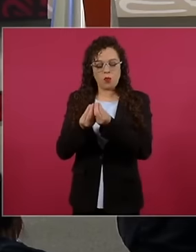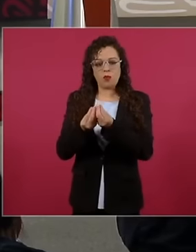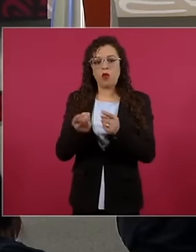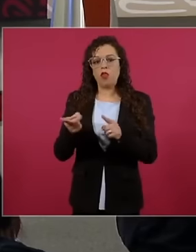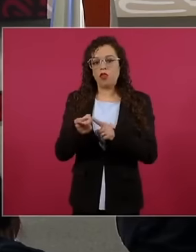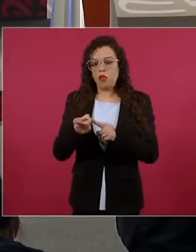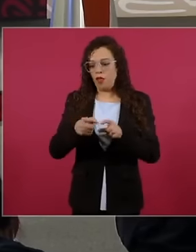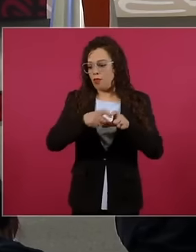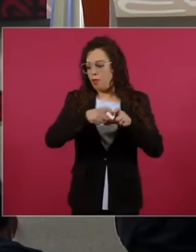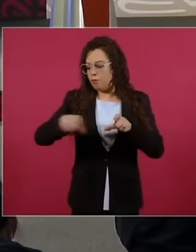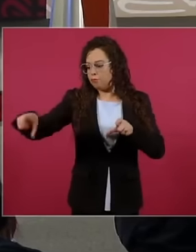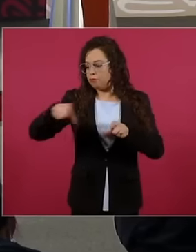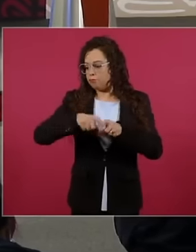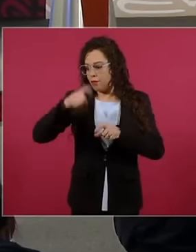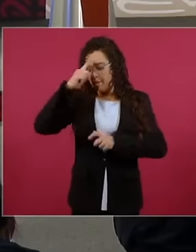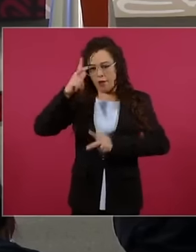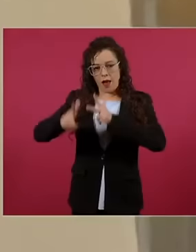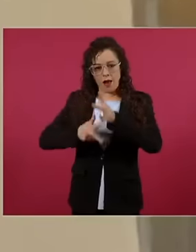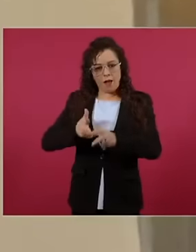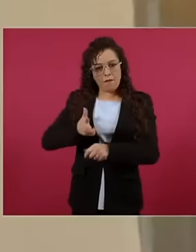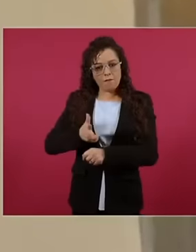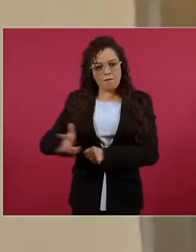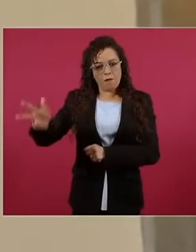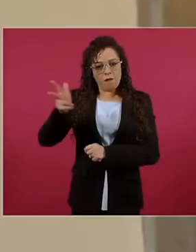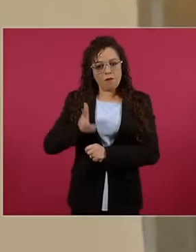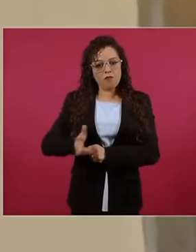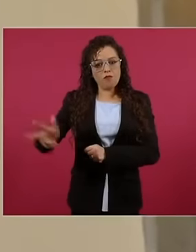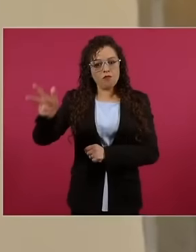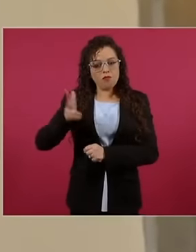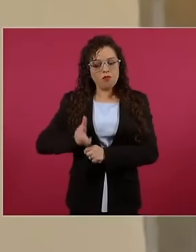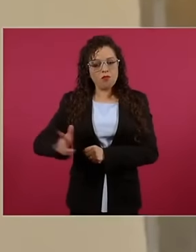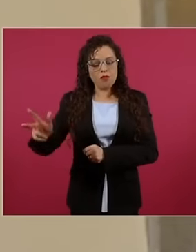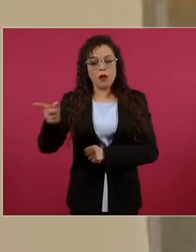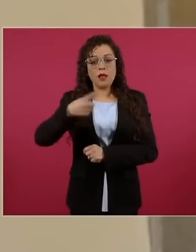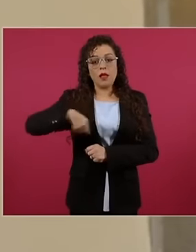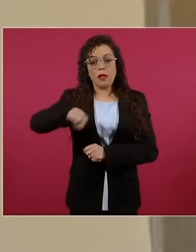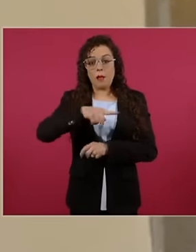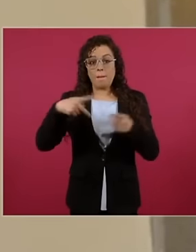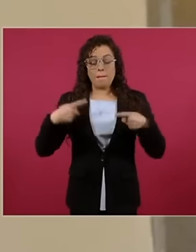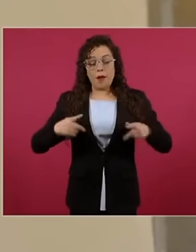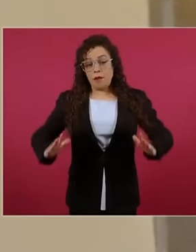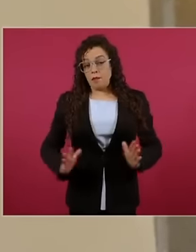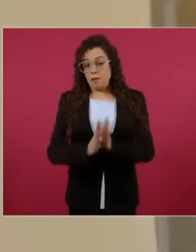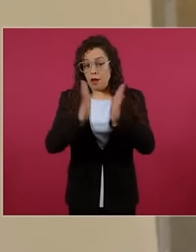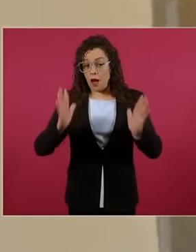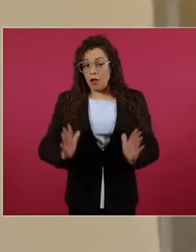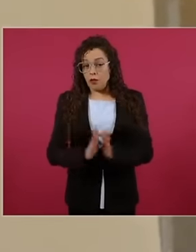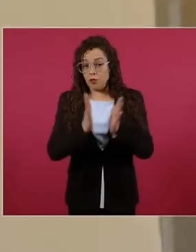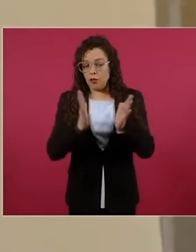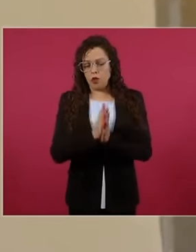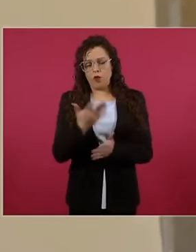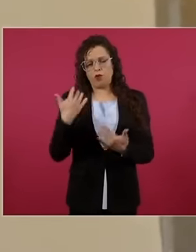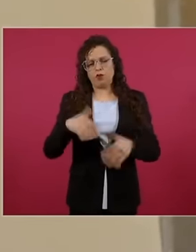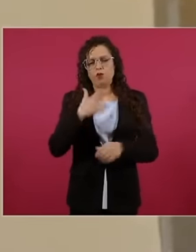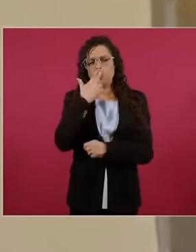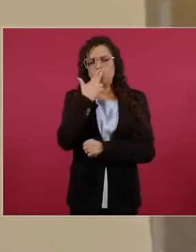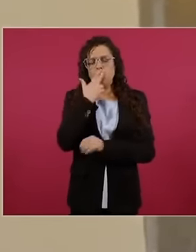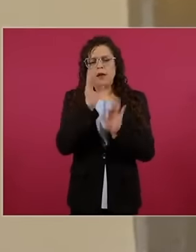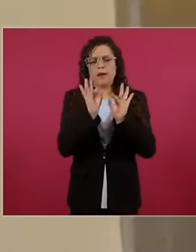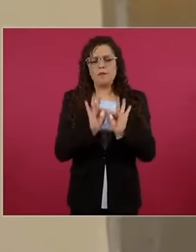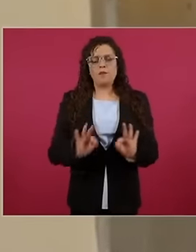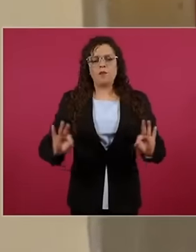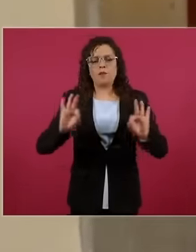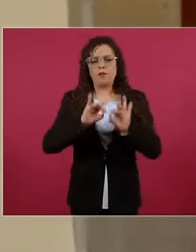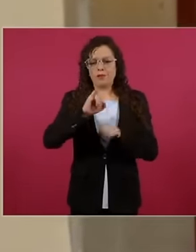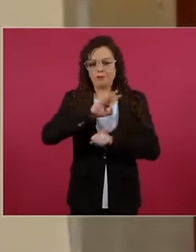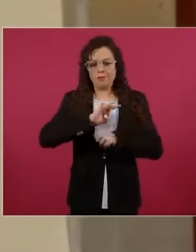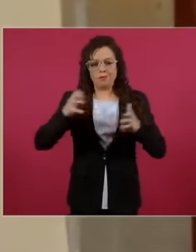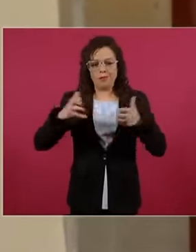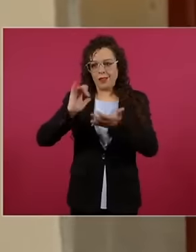number one and this People's participation was the fundamental basis to achieve what was